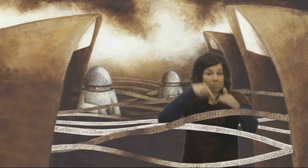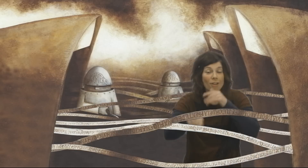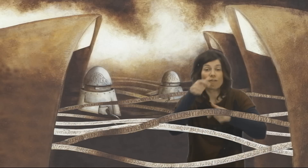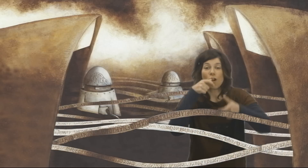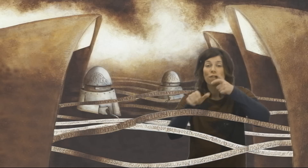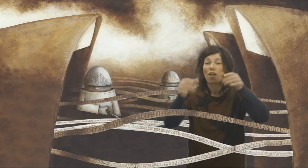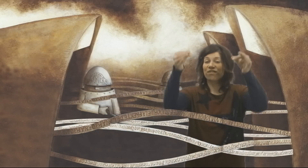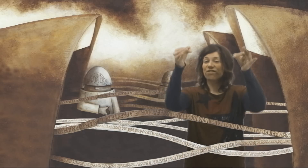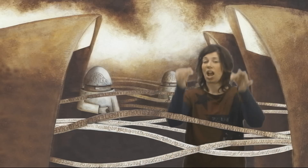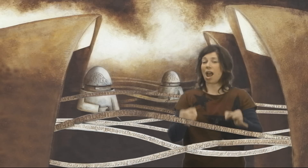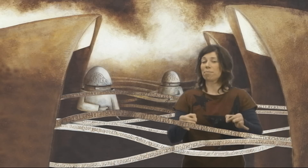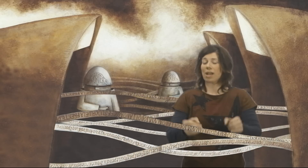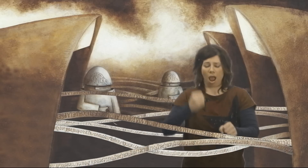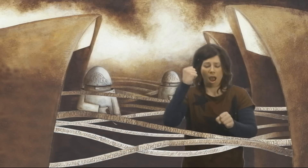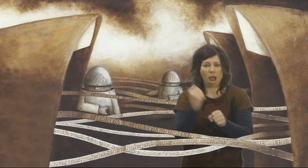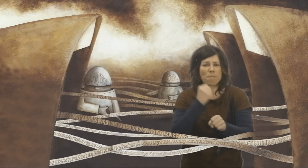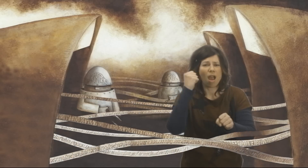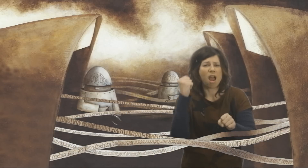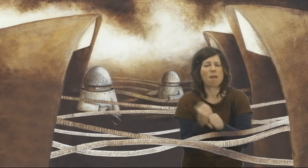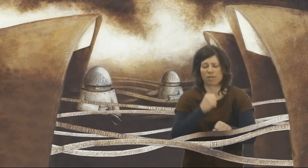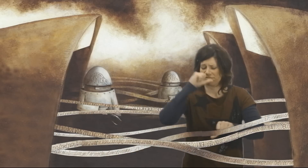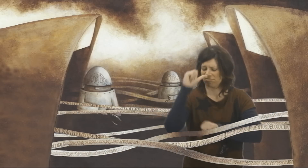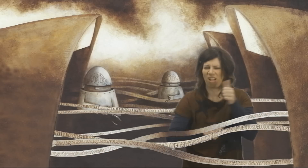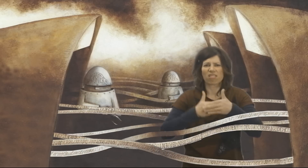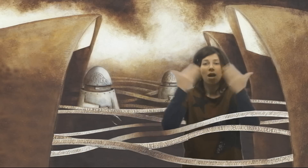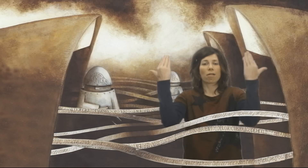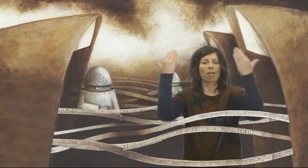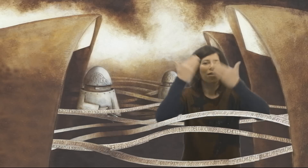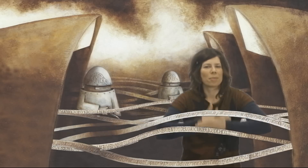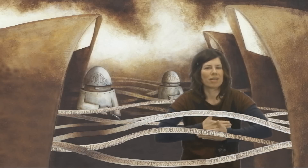The Great Word Factory works day and night.